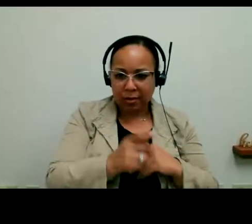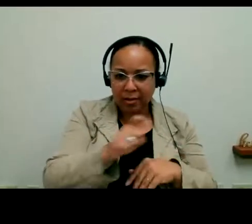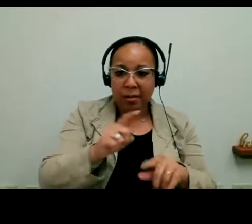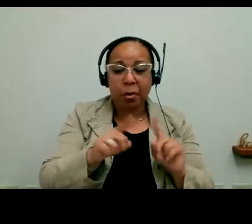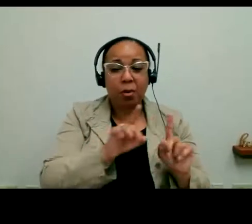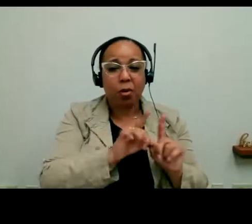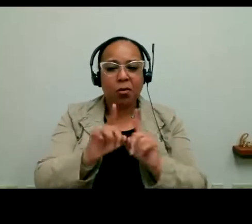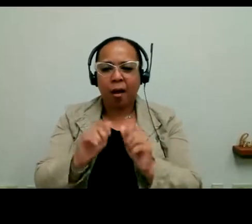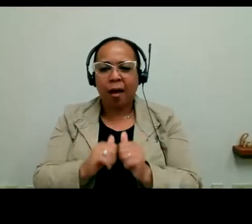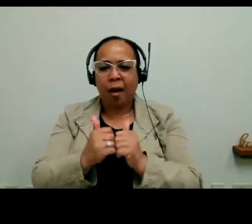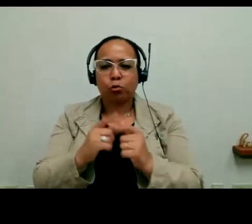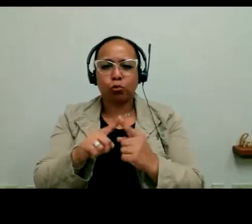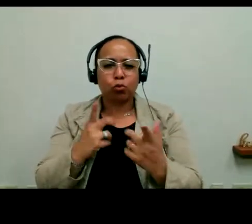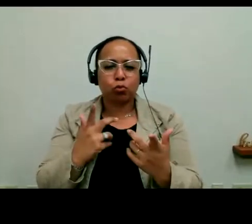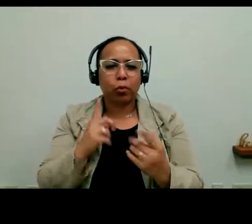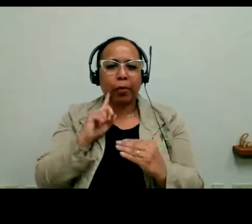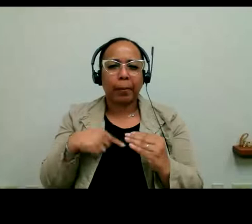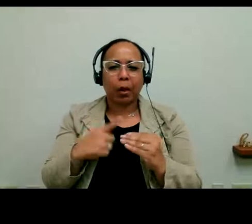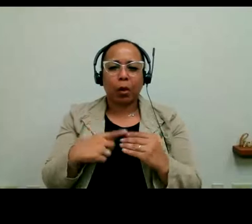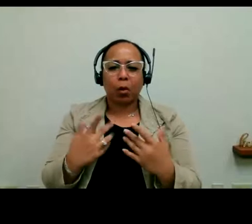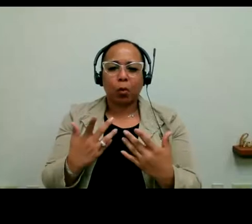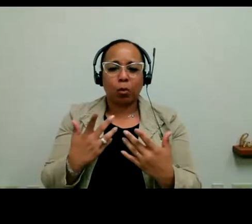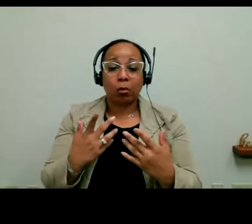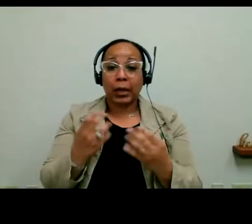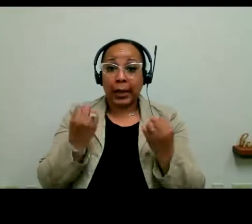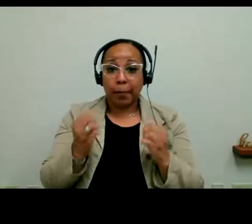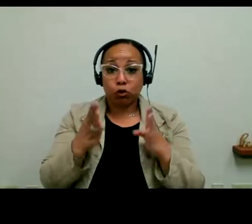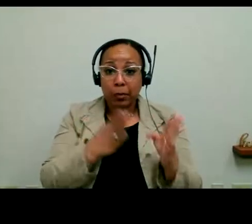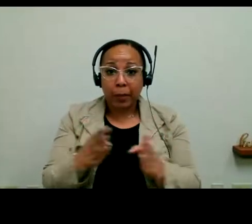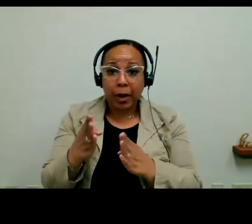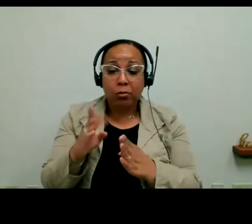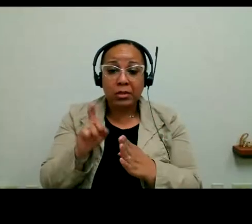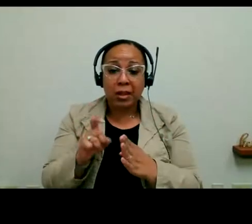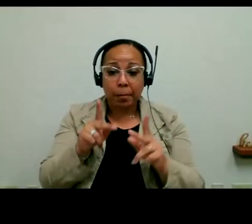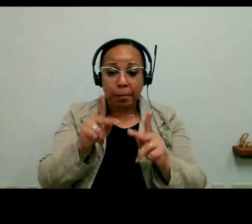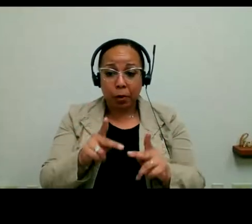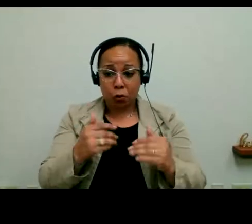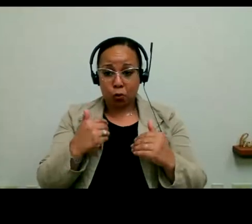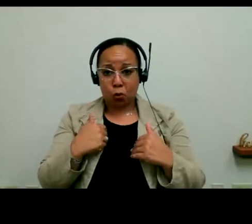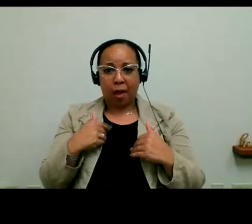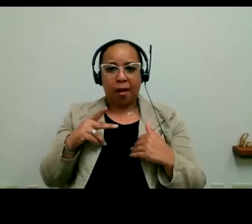emergency preparedness needs around someone who has a personal assistant